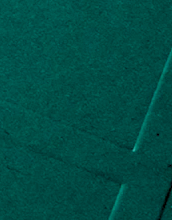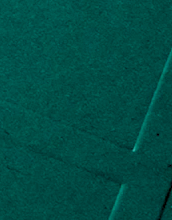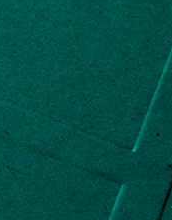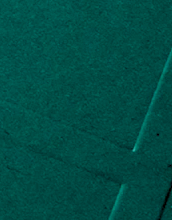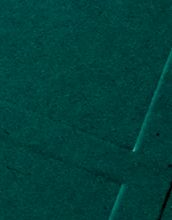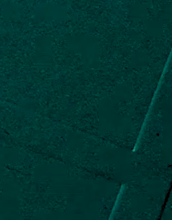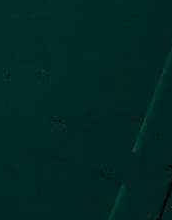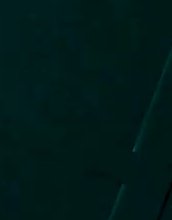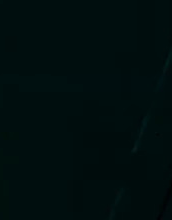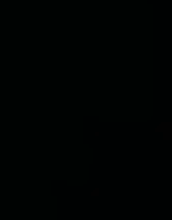you